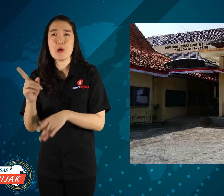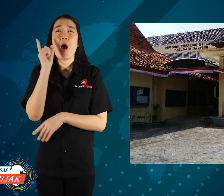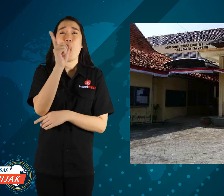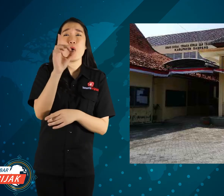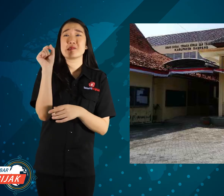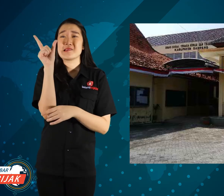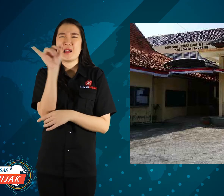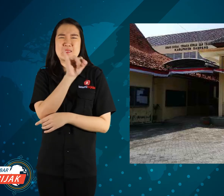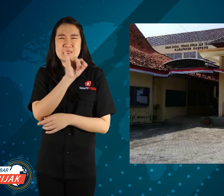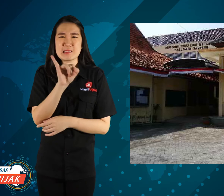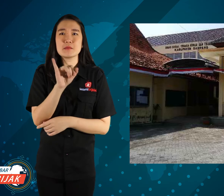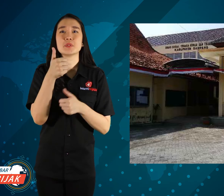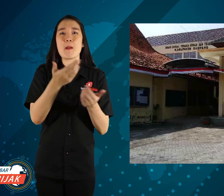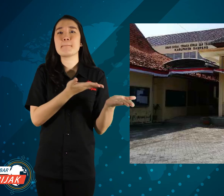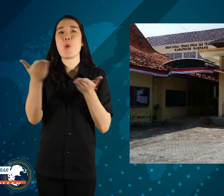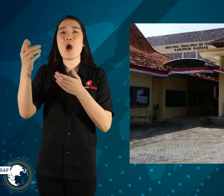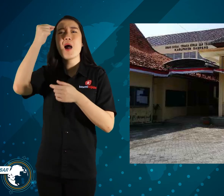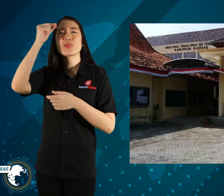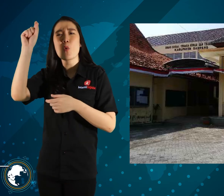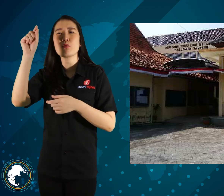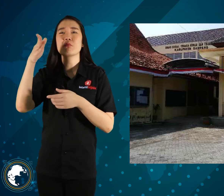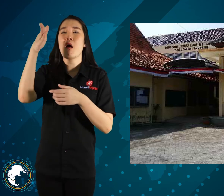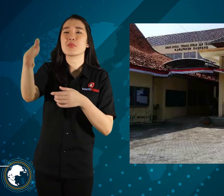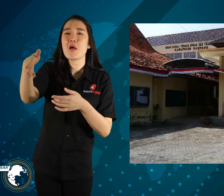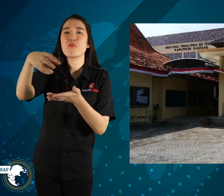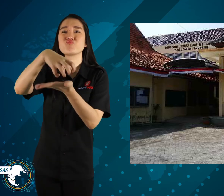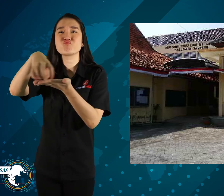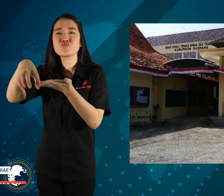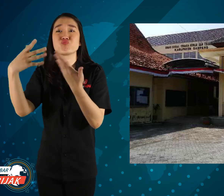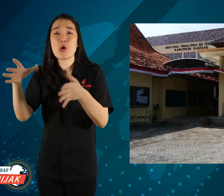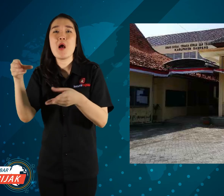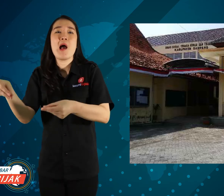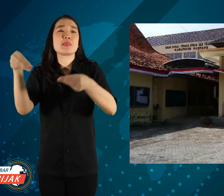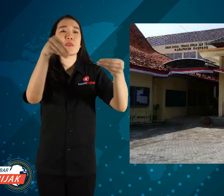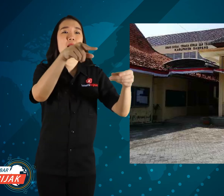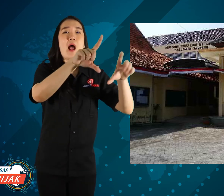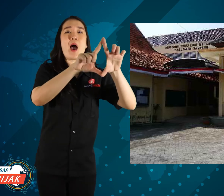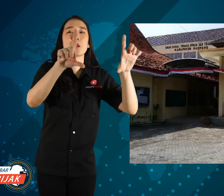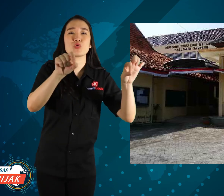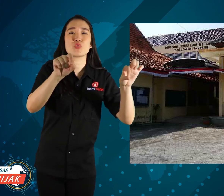If the signal is bad, take it to the print office there and then came delivering the card.